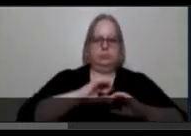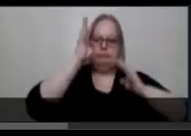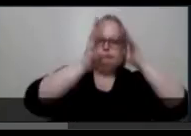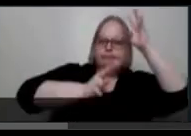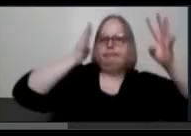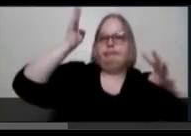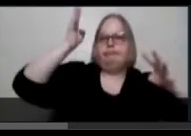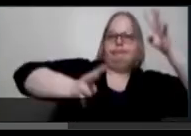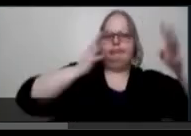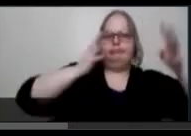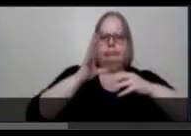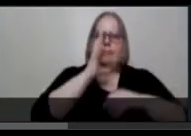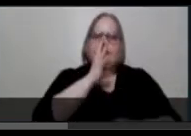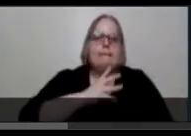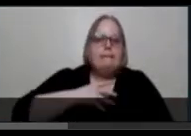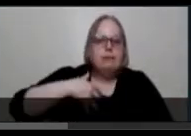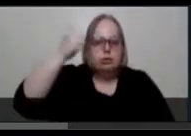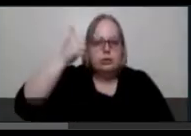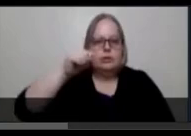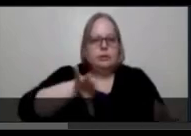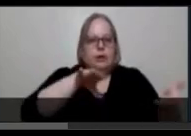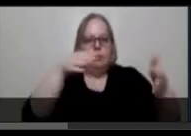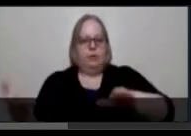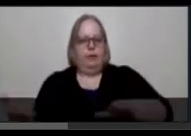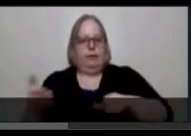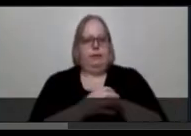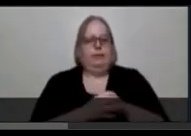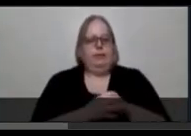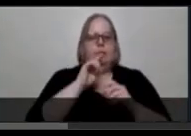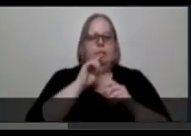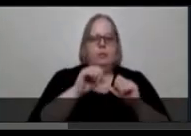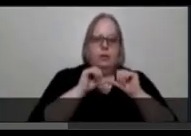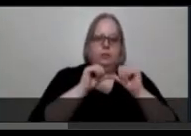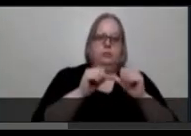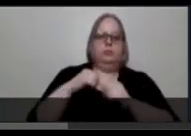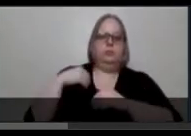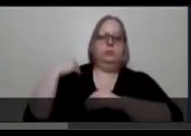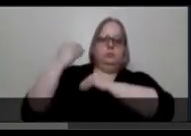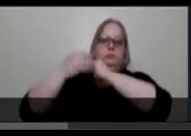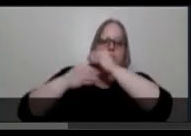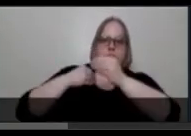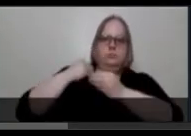aging, and mortality, a journey through genesis, transformative power and earth.